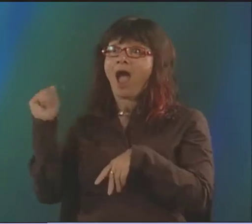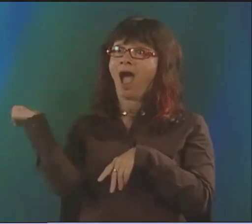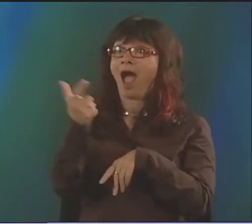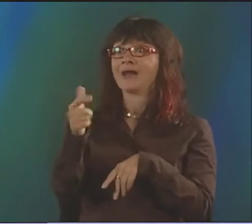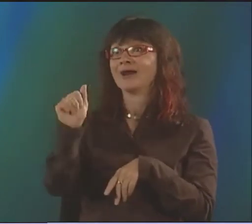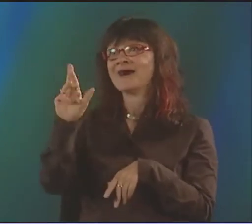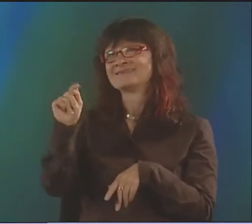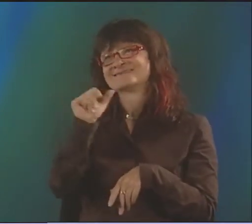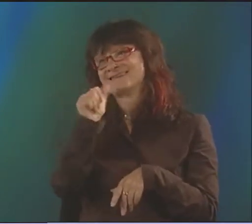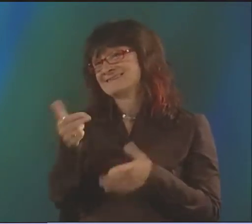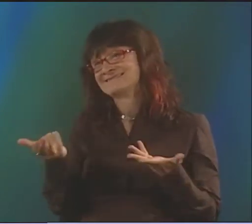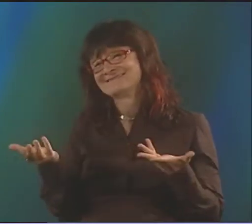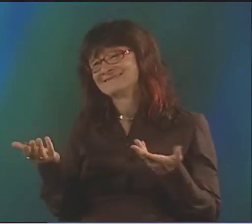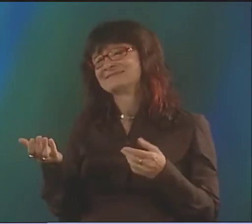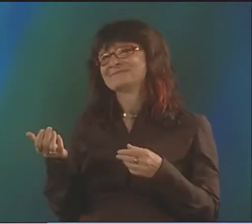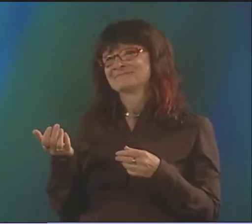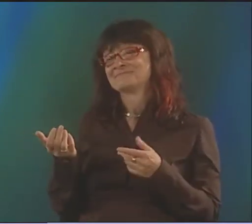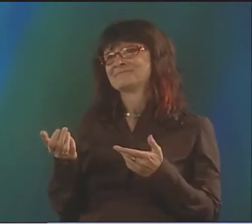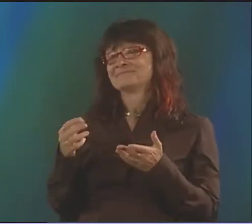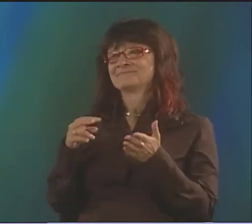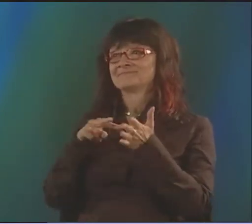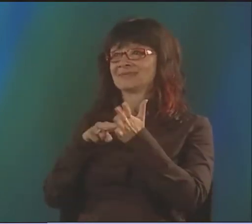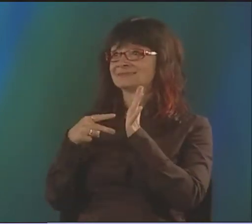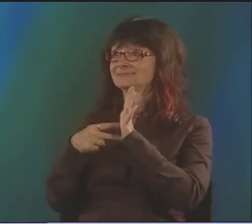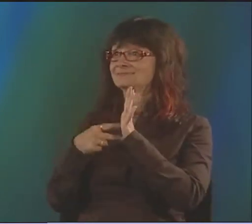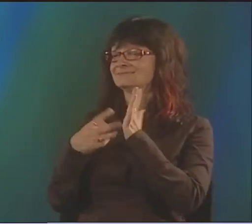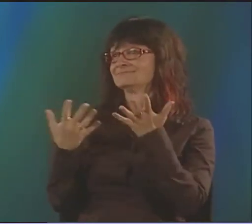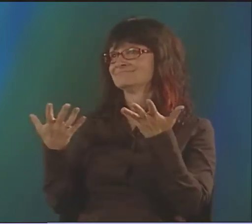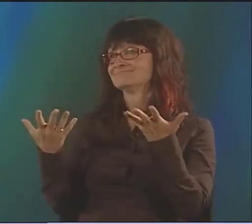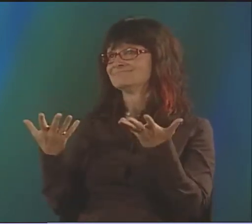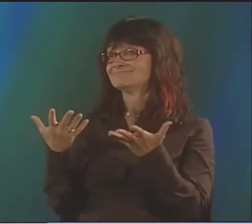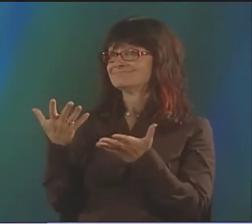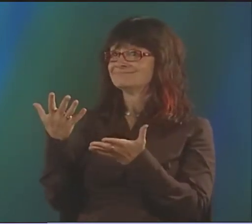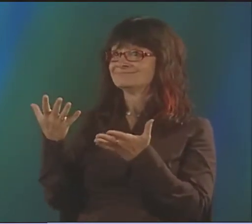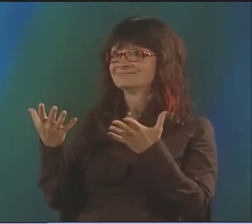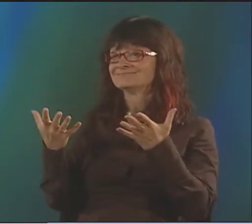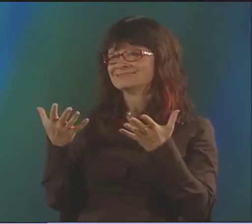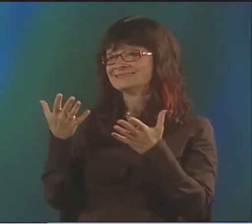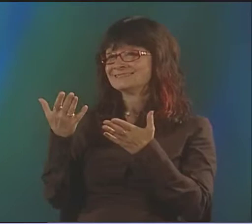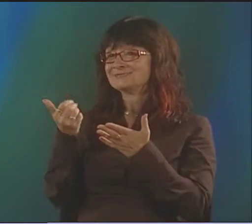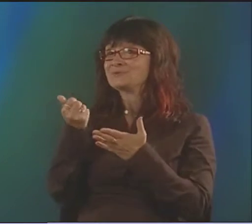I THINK THAT IT DEPENDS ON WHO THE PERSON IS. IT'S VERY INDIVIDUAL. BUT SOMETIMES THE ART IS LOST